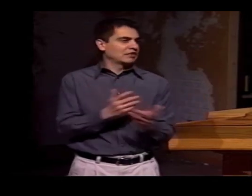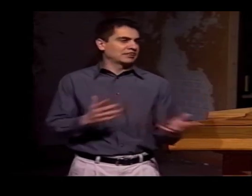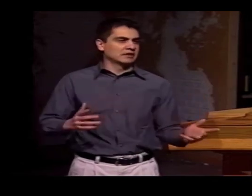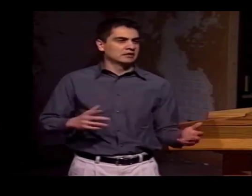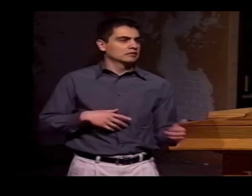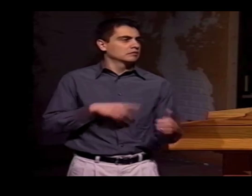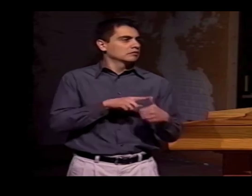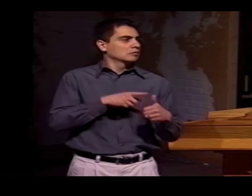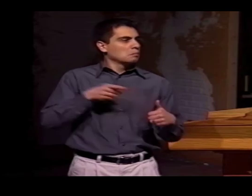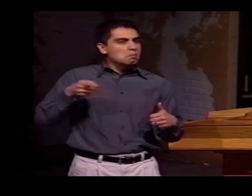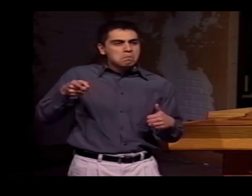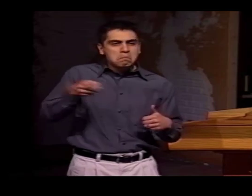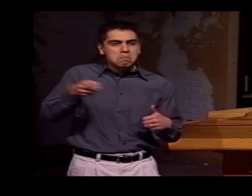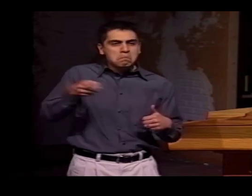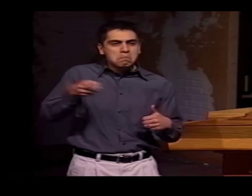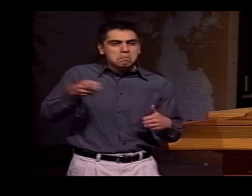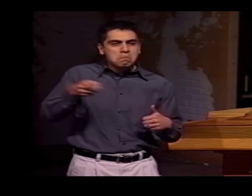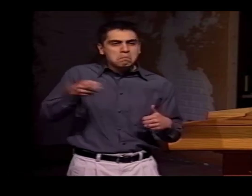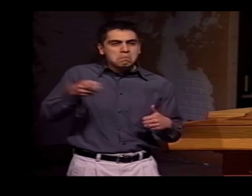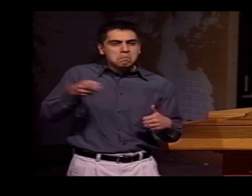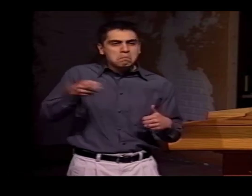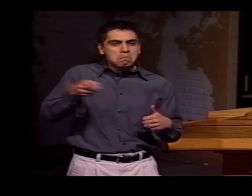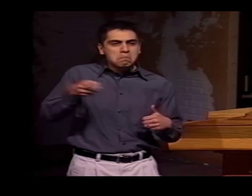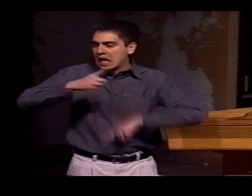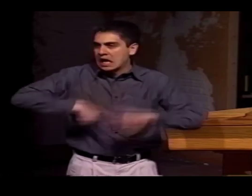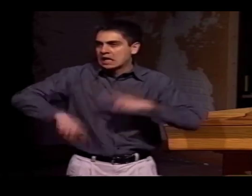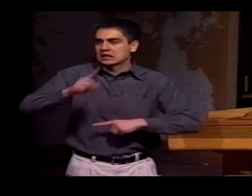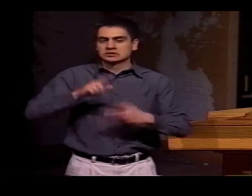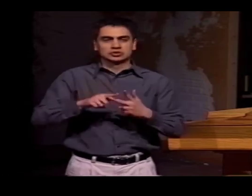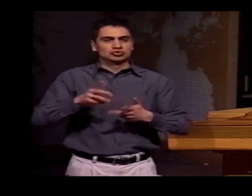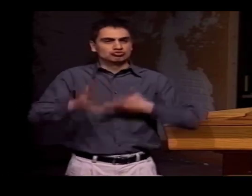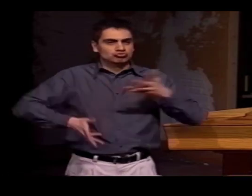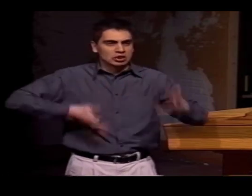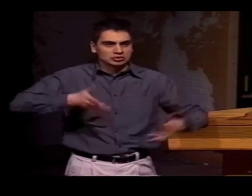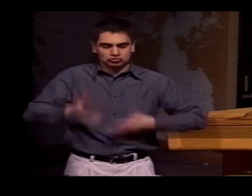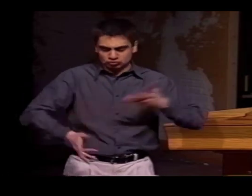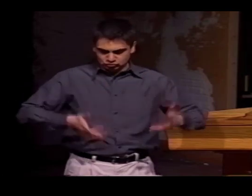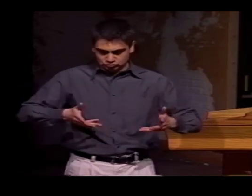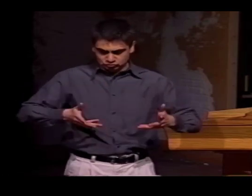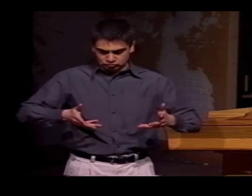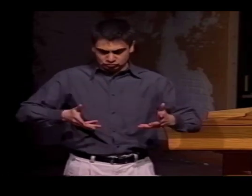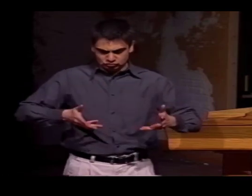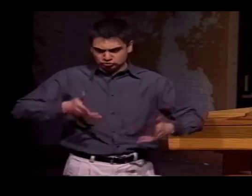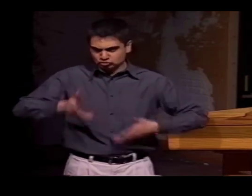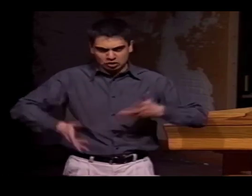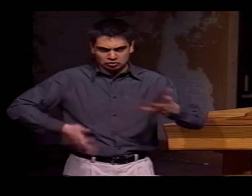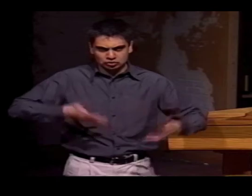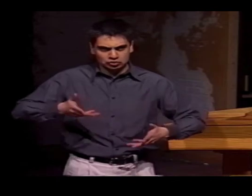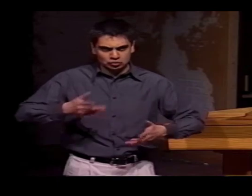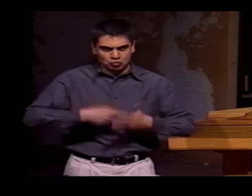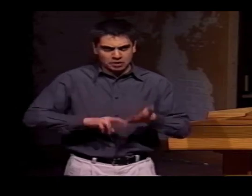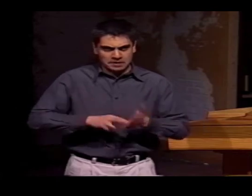AS WE LOOKED AT ALL OF THE DATA-- THE POINTING, THE SIGNS, THE GESTURES...